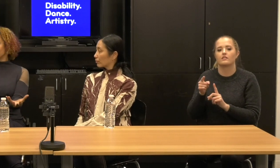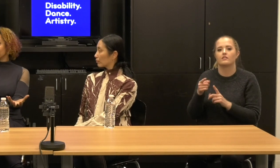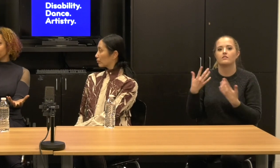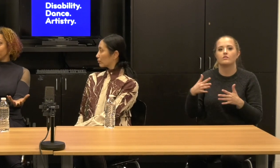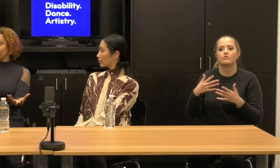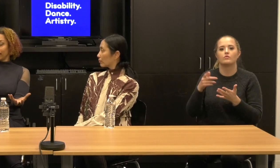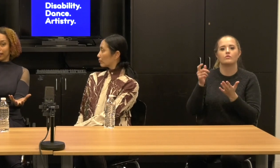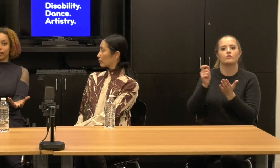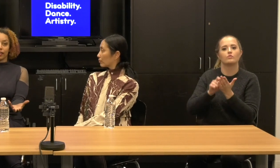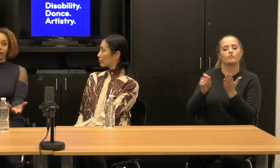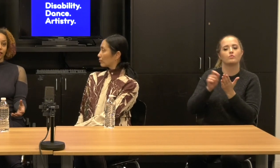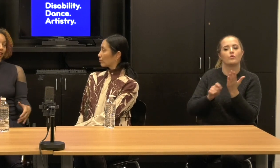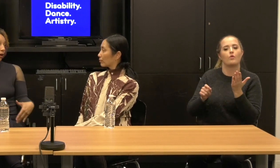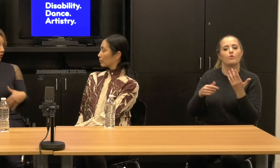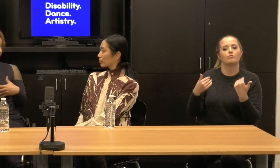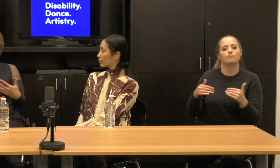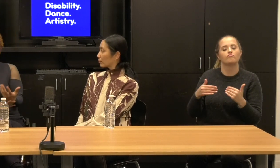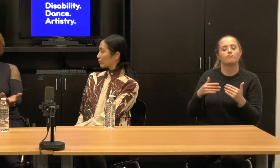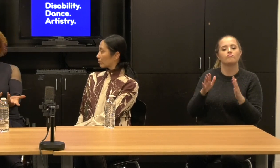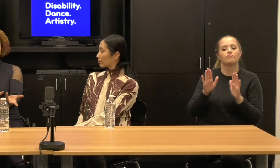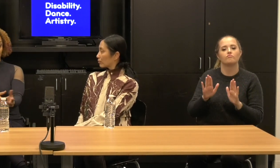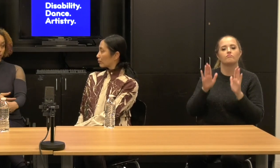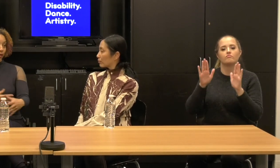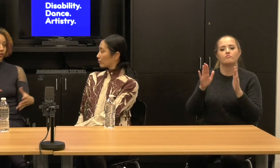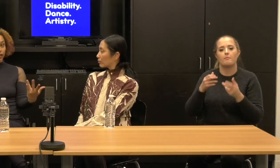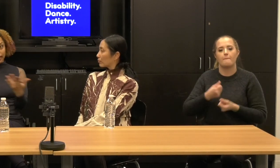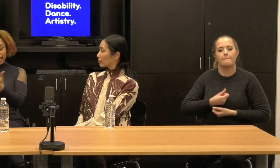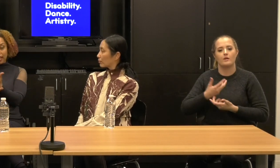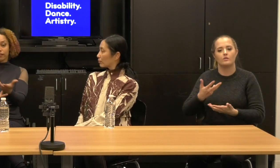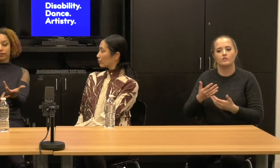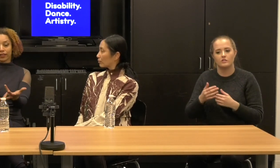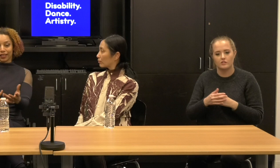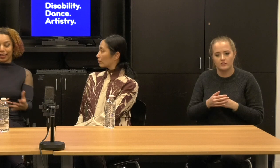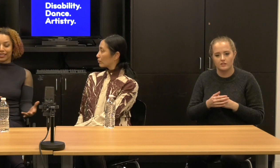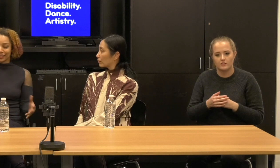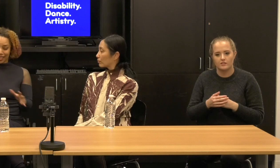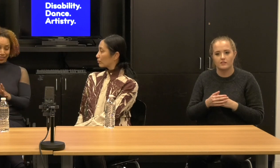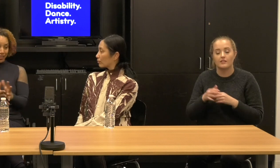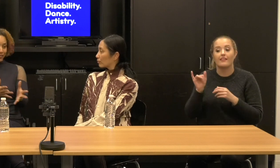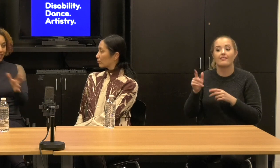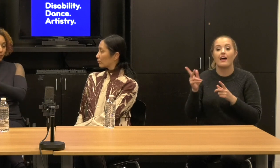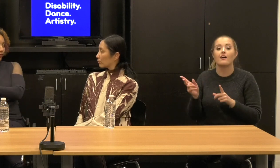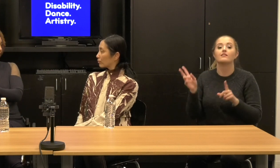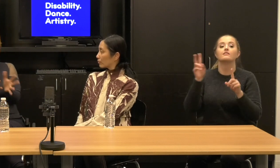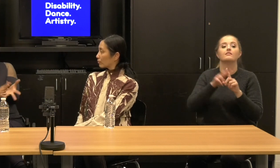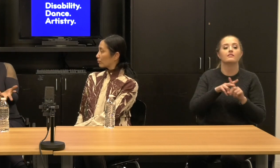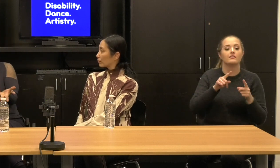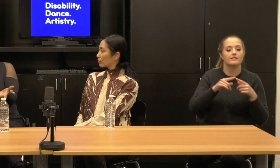poetry cycle and then that was set to a soundscape by Dylan Keith. And so that was that track.